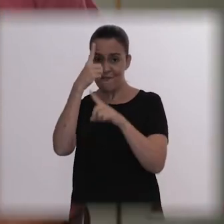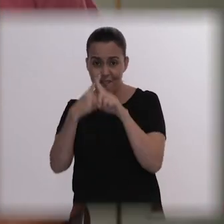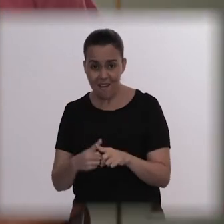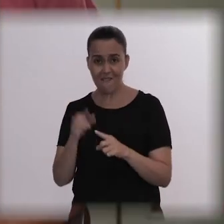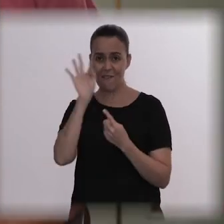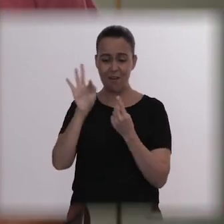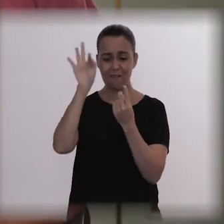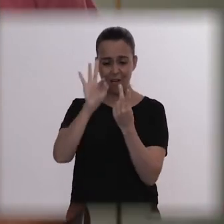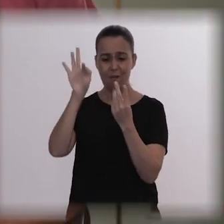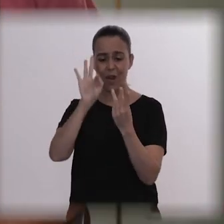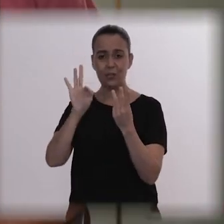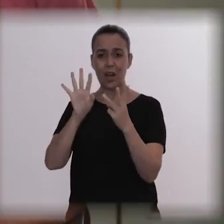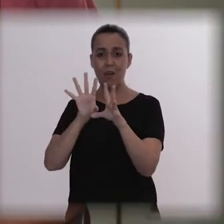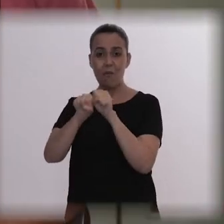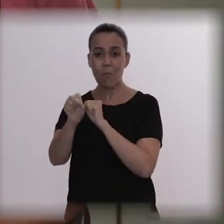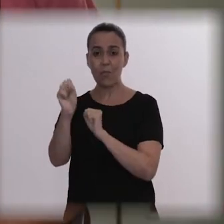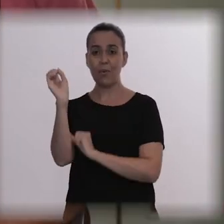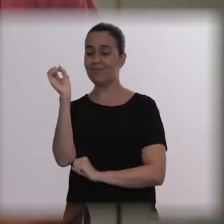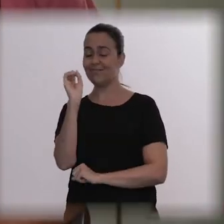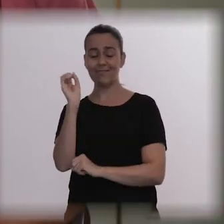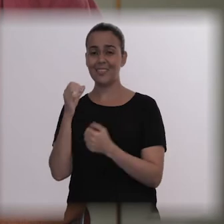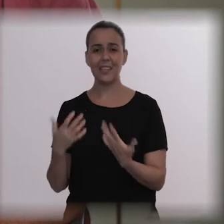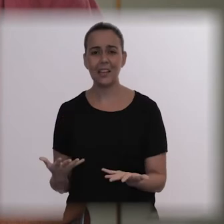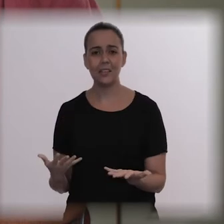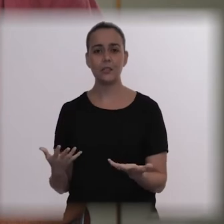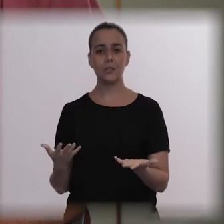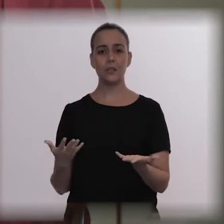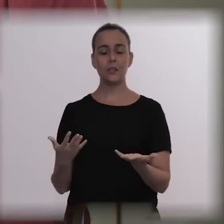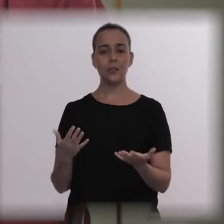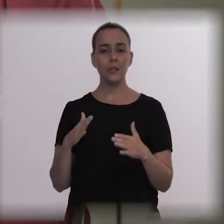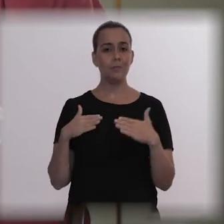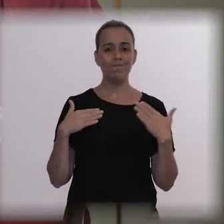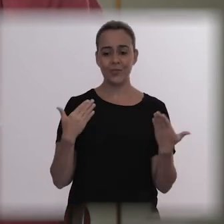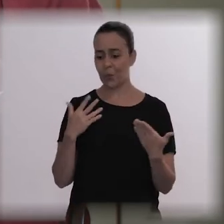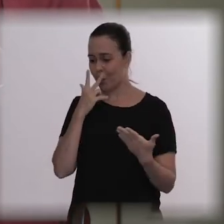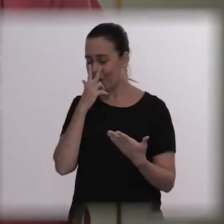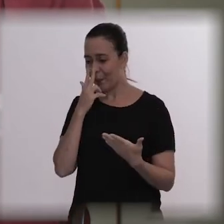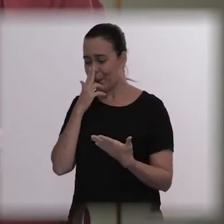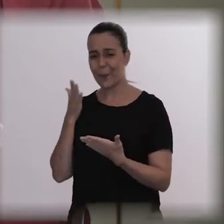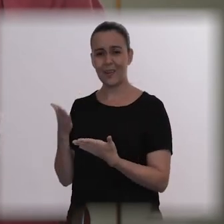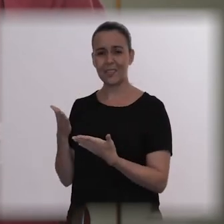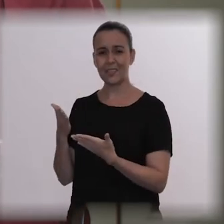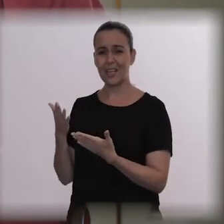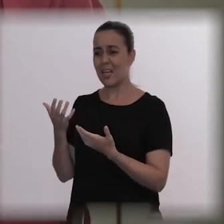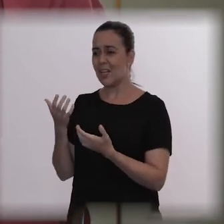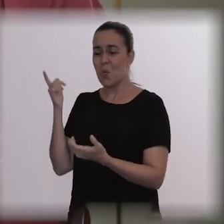So, I think he felt like a failure, you know? He felt like a failure.